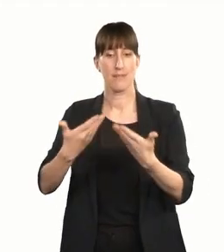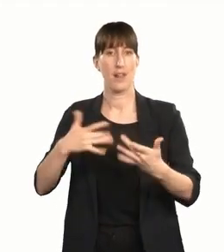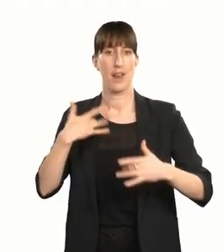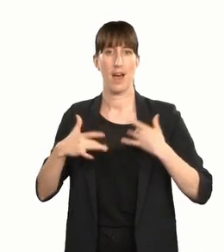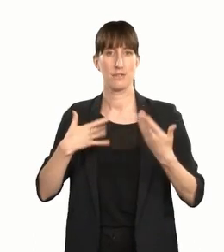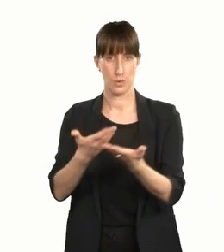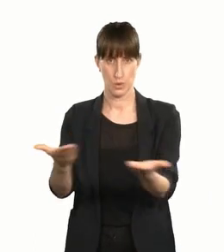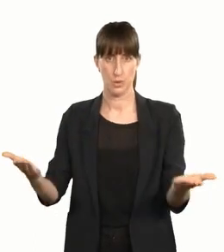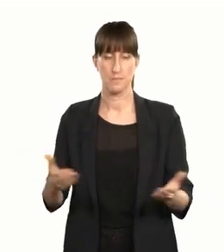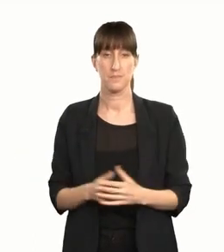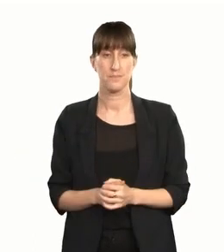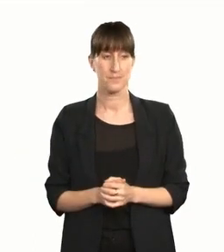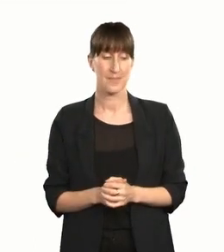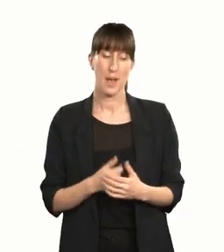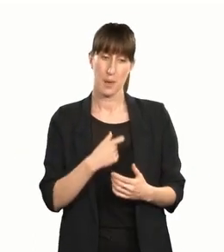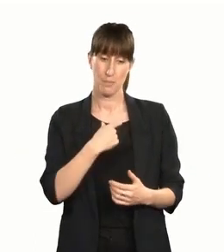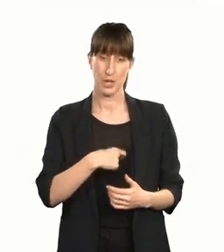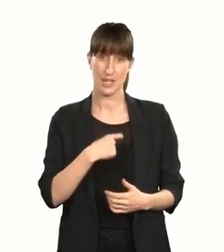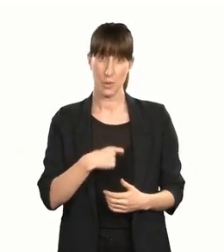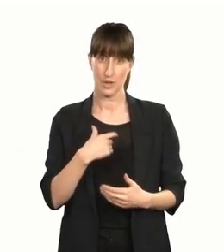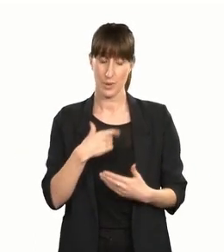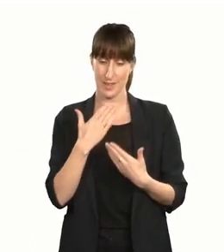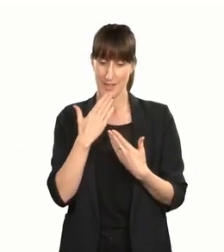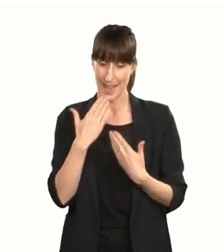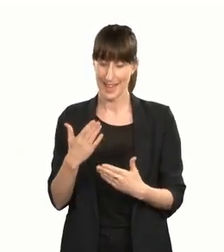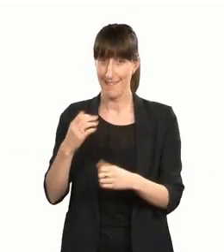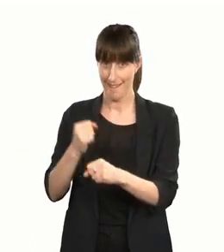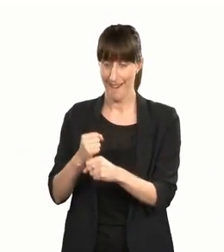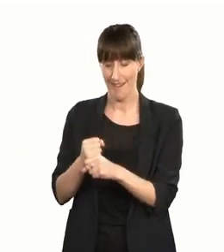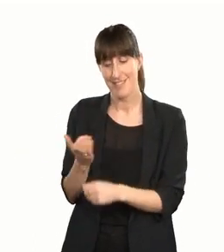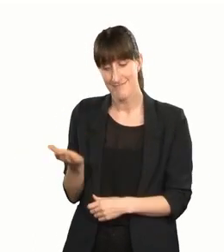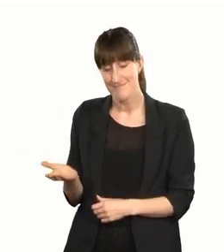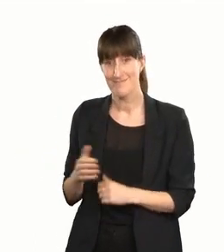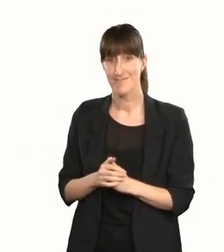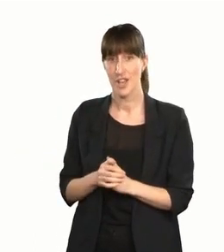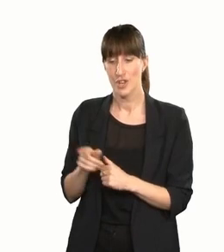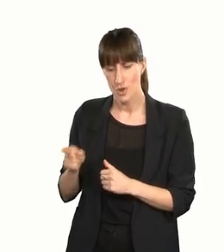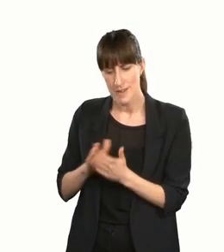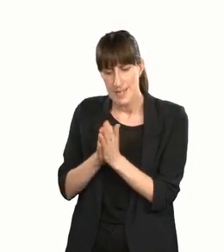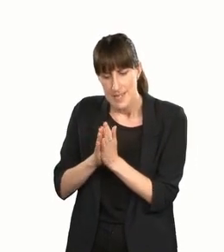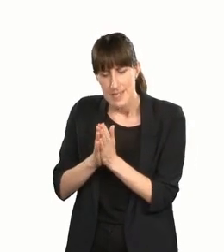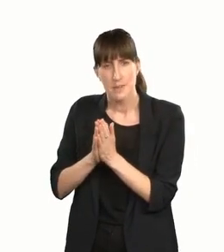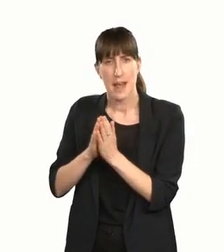And a personal thank you from me to you, Gail, for your vision and passion and drive for our arts access programmes.